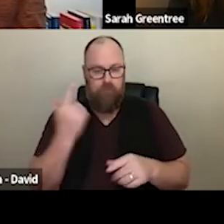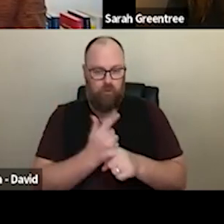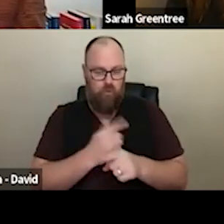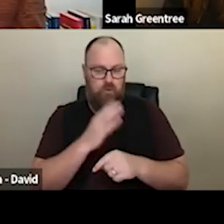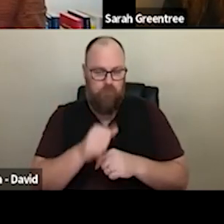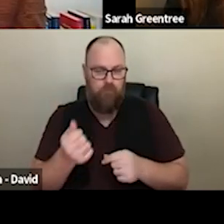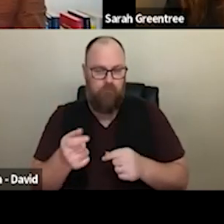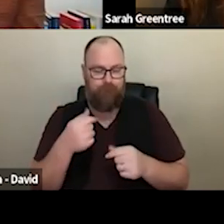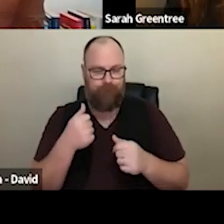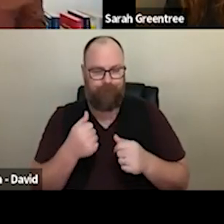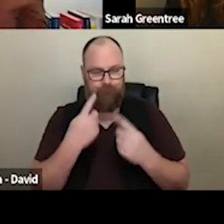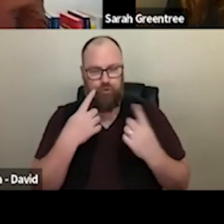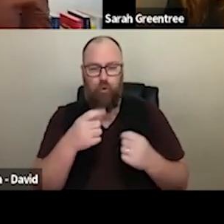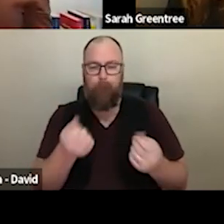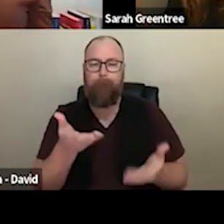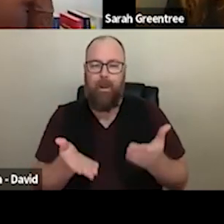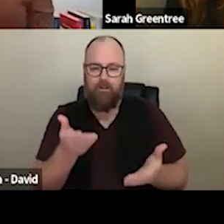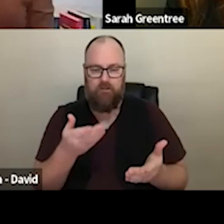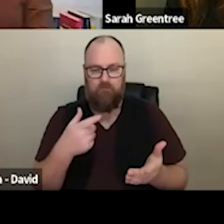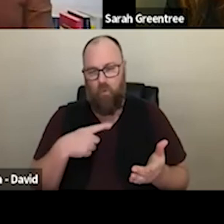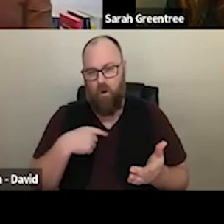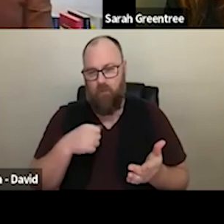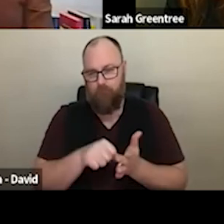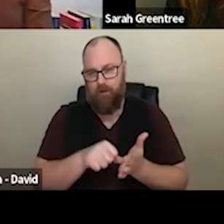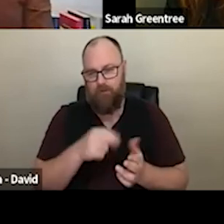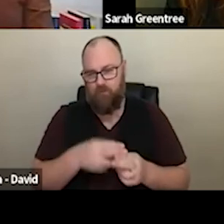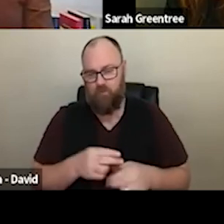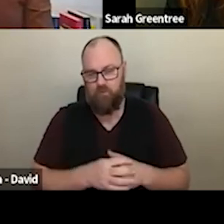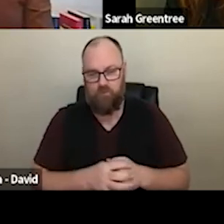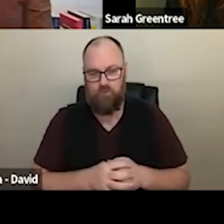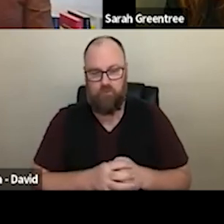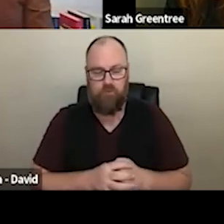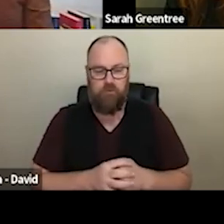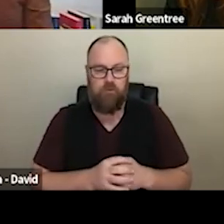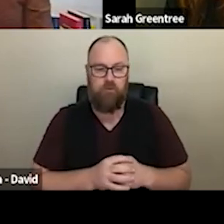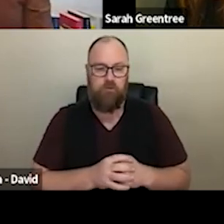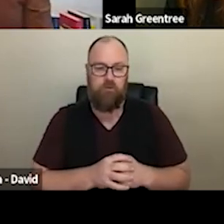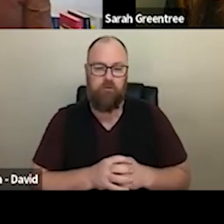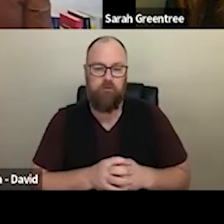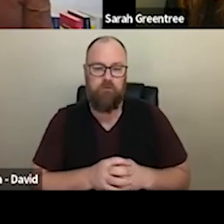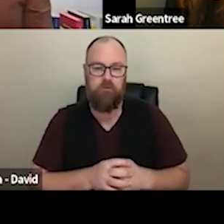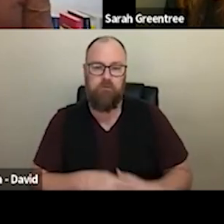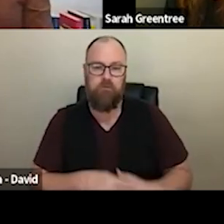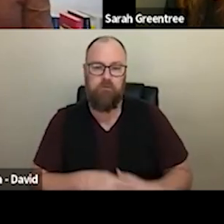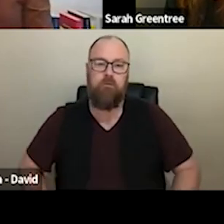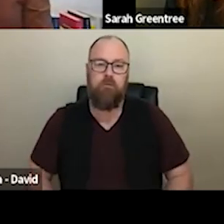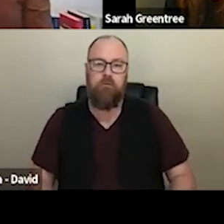balance in terms of what the four year